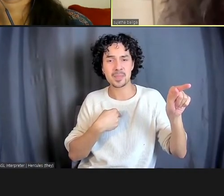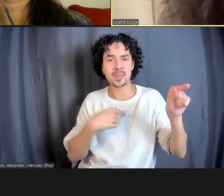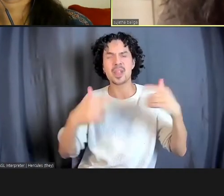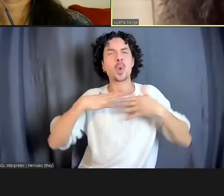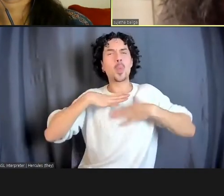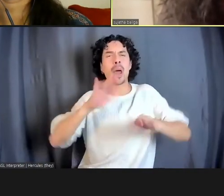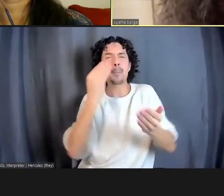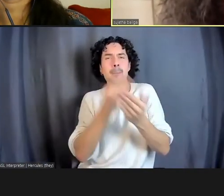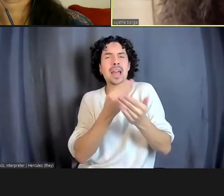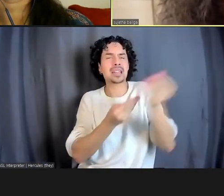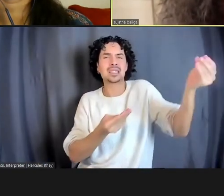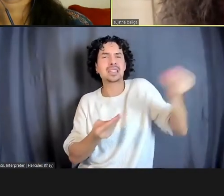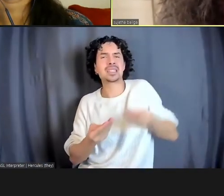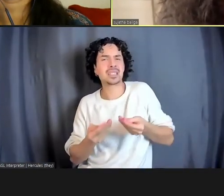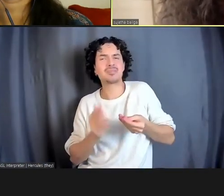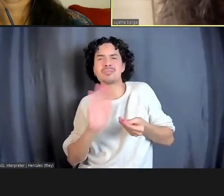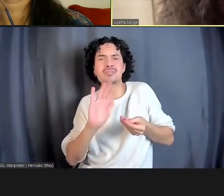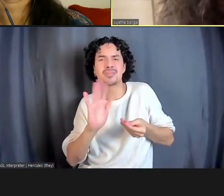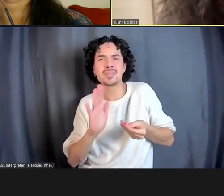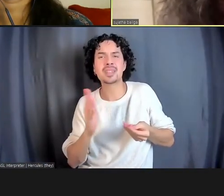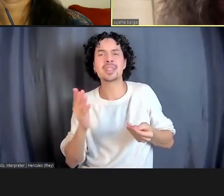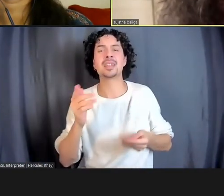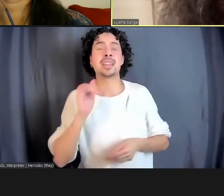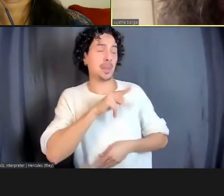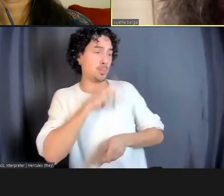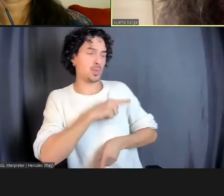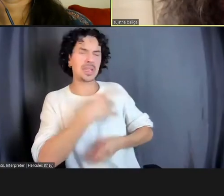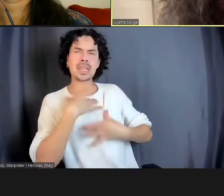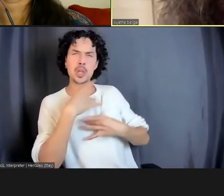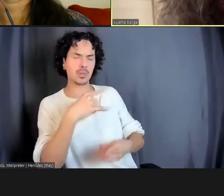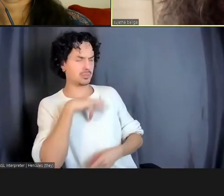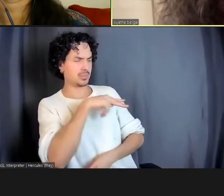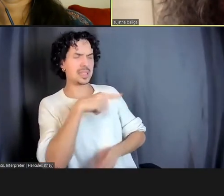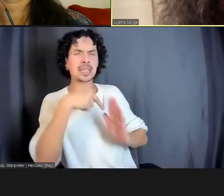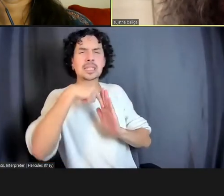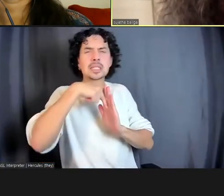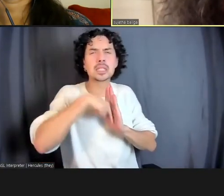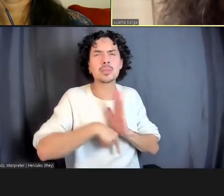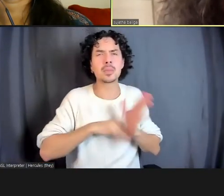it was interesting, she had a deep attachment to the image of a Tinkerbell,